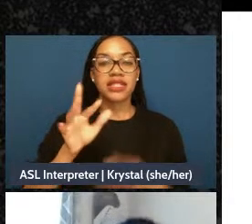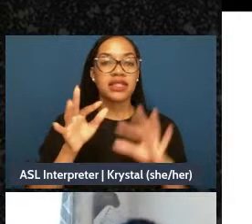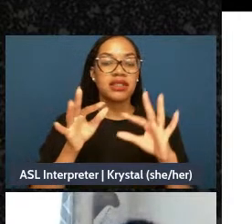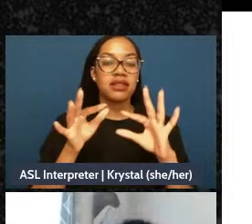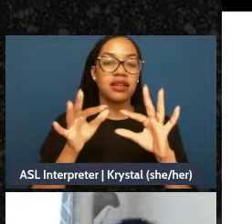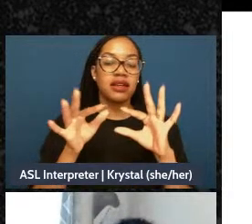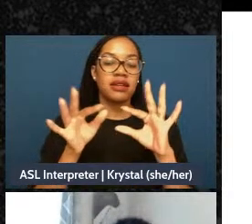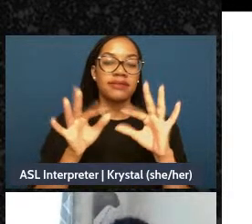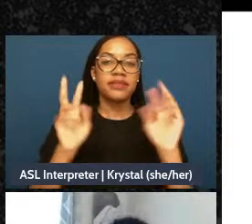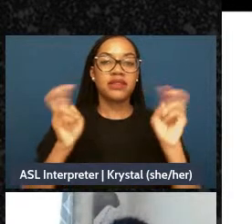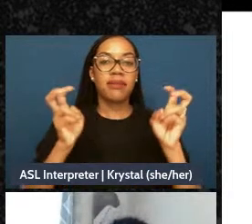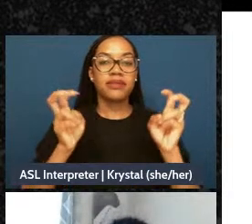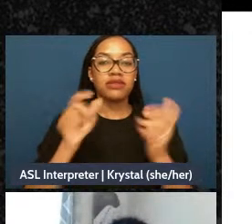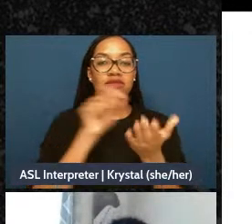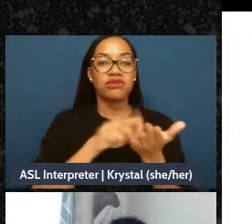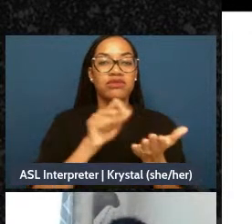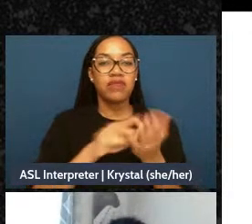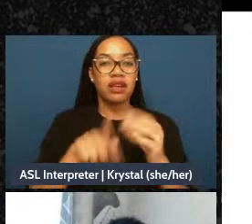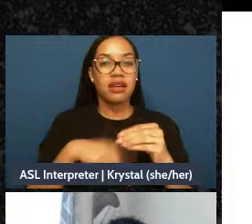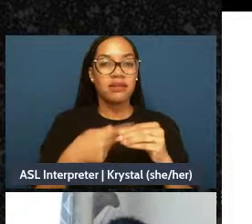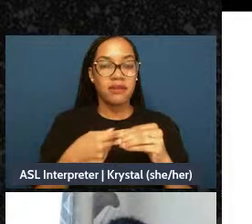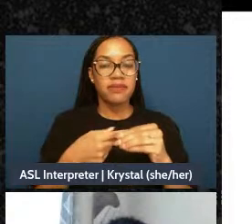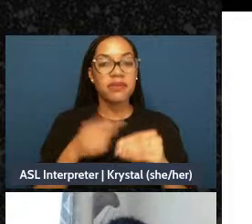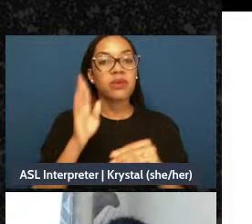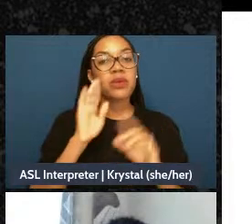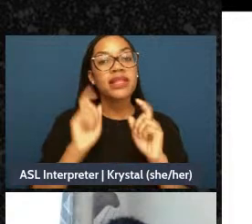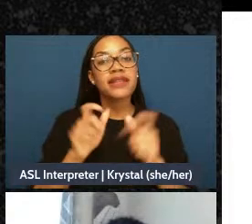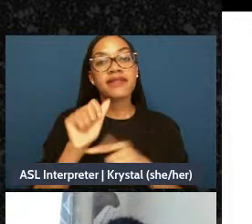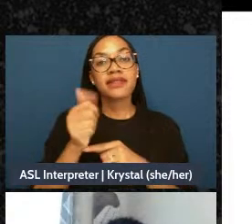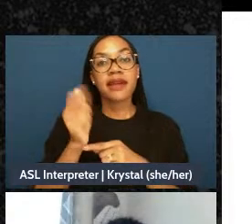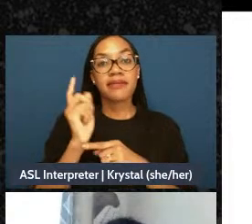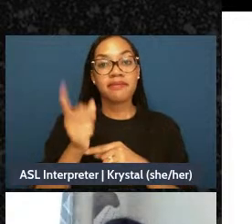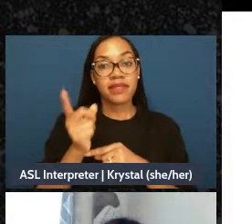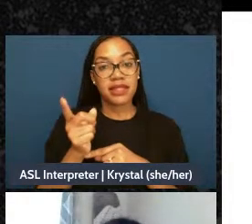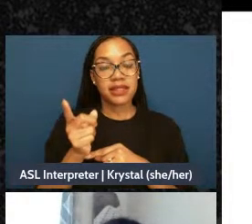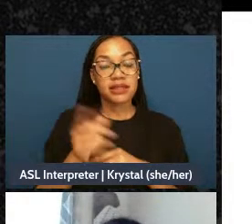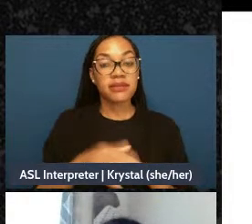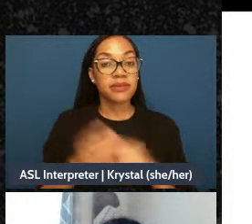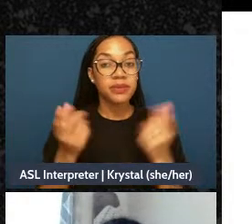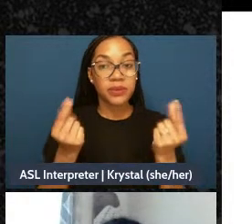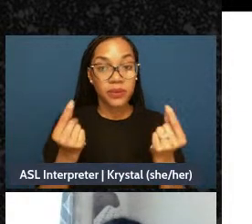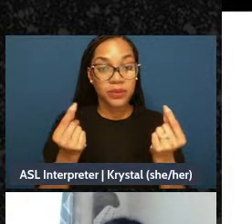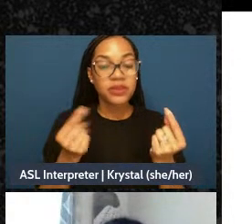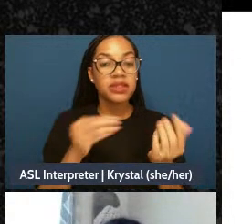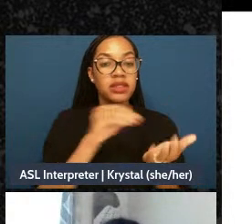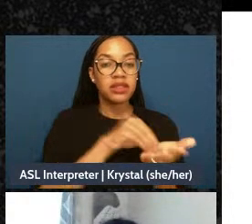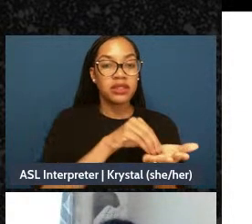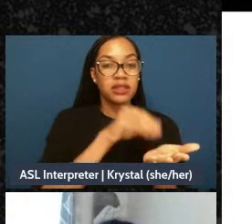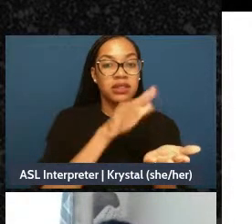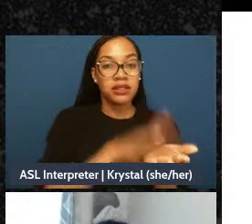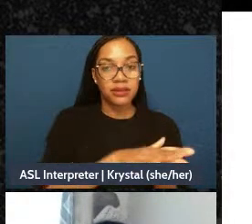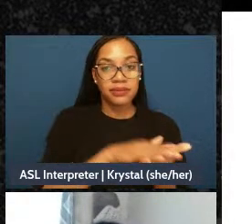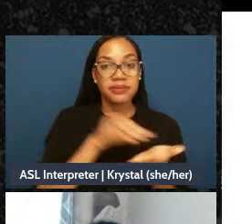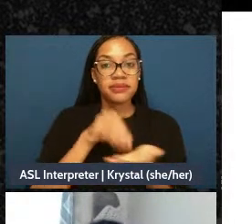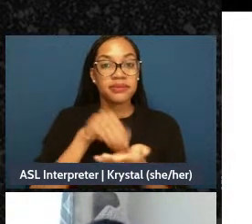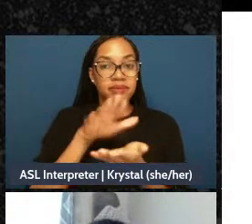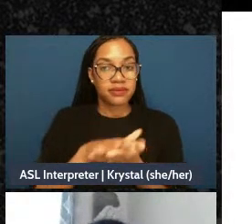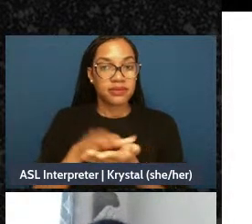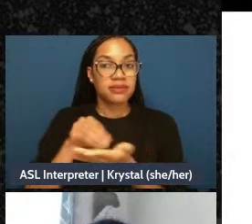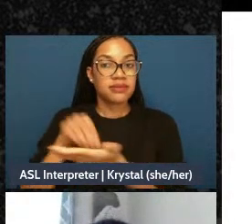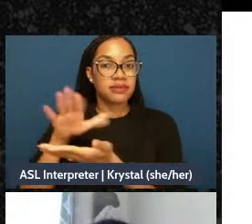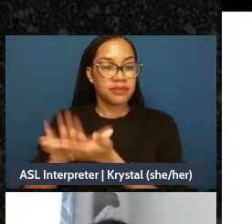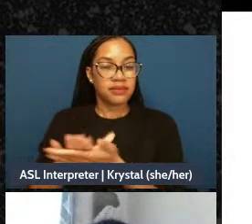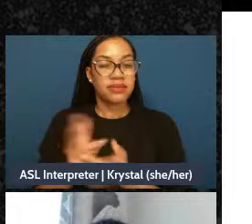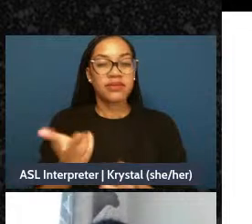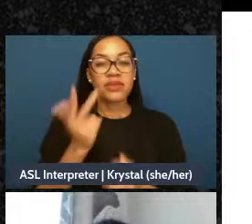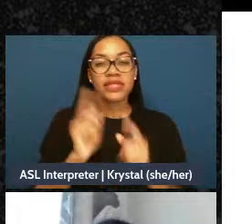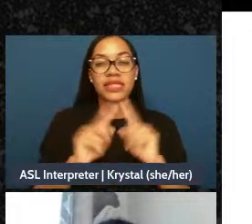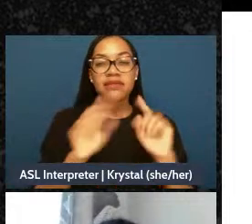minutes, you're gonna take time to write down about these three different categories labels,